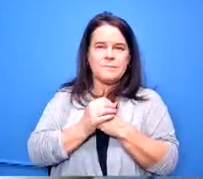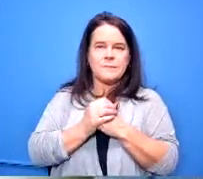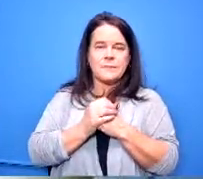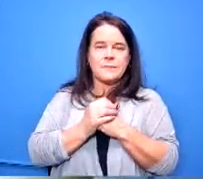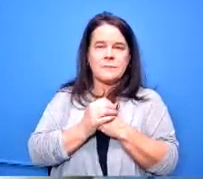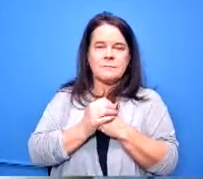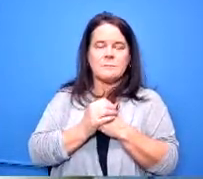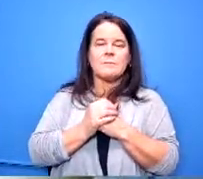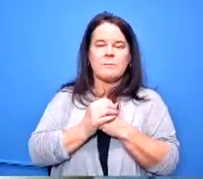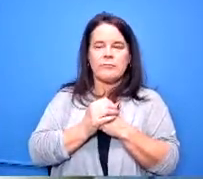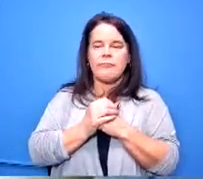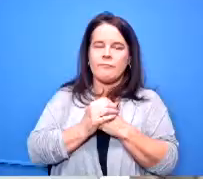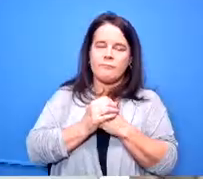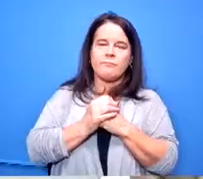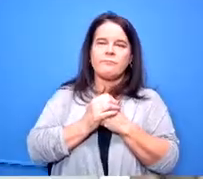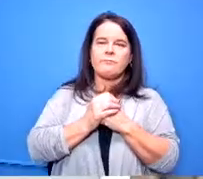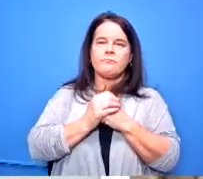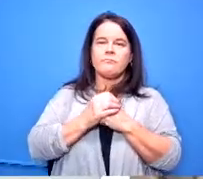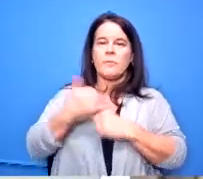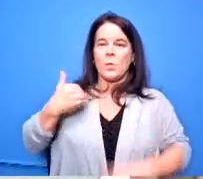we have kettering health does all of our